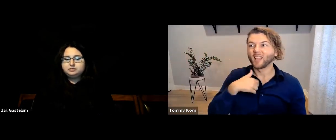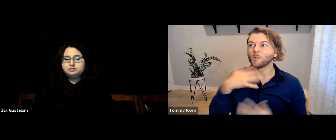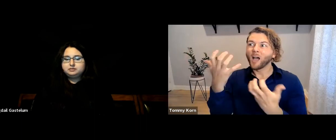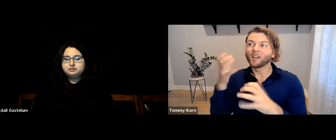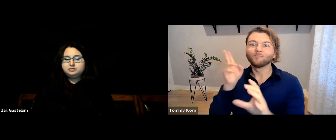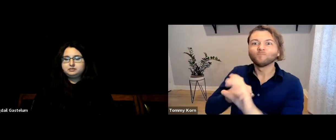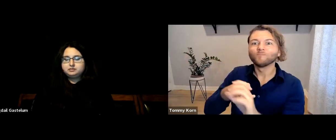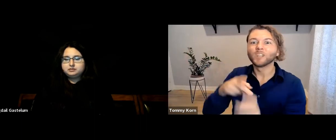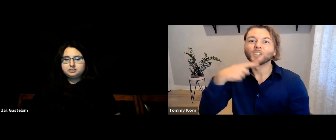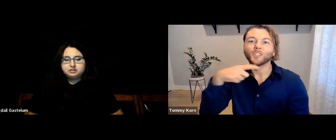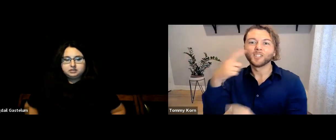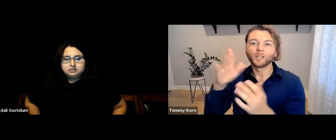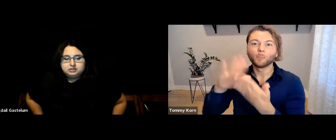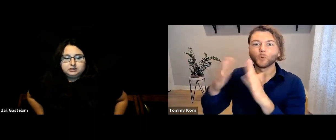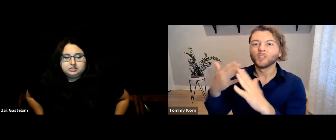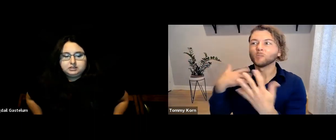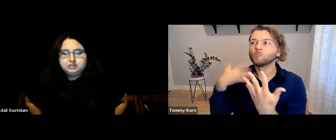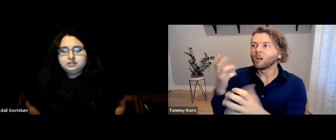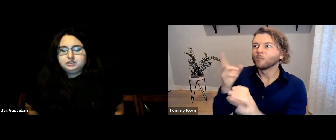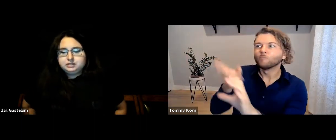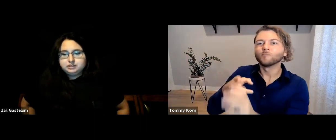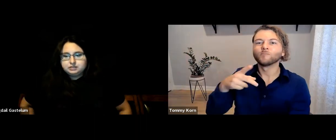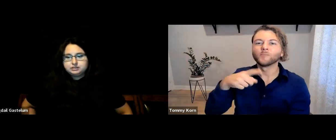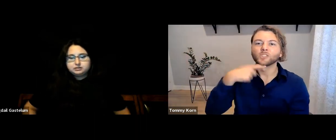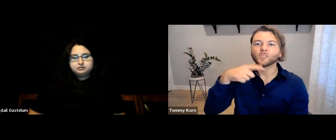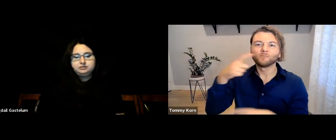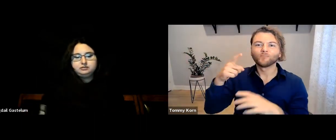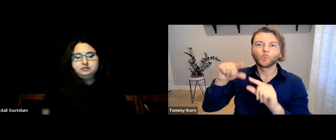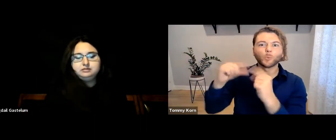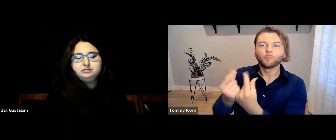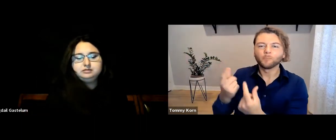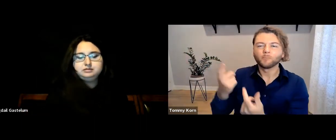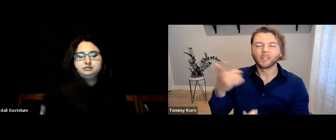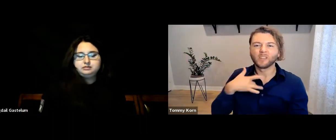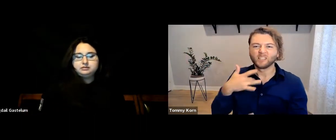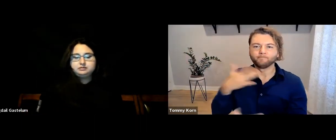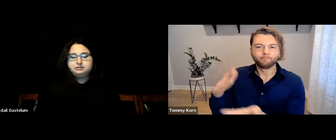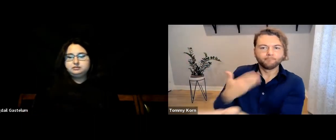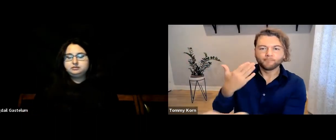I would want to join the hearing community and hearing groups, but I felt dismissed